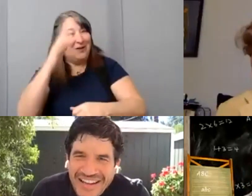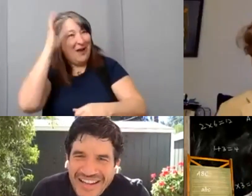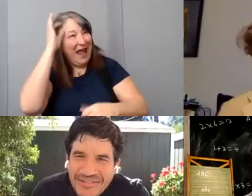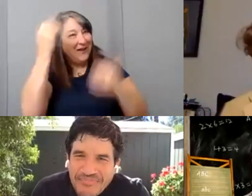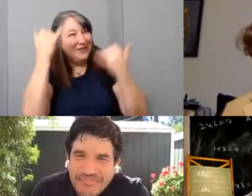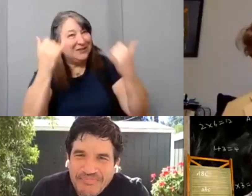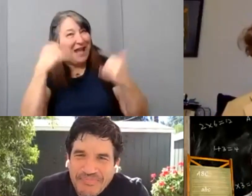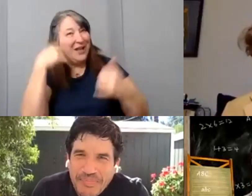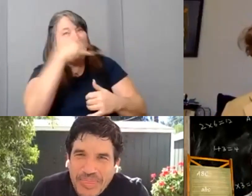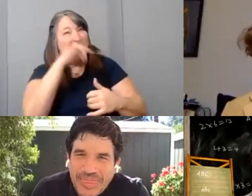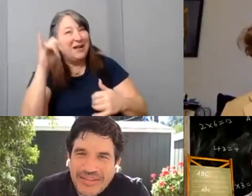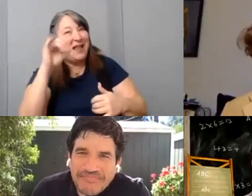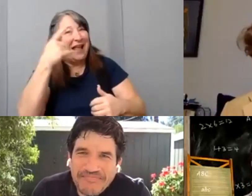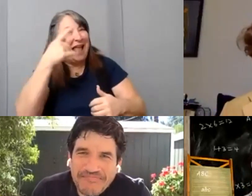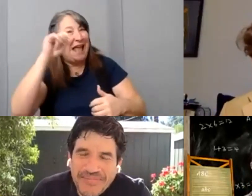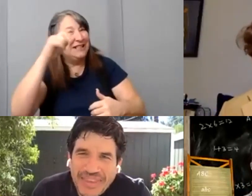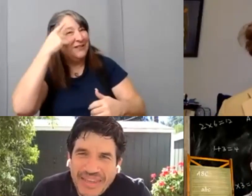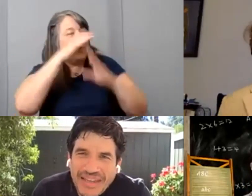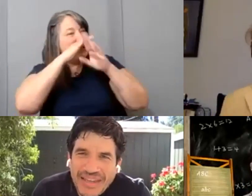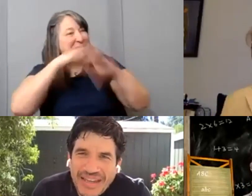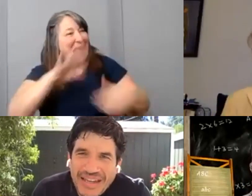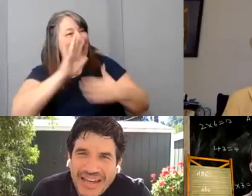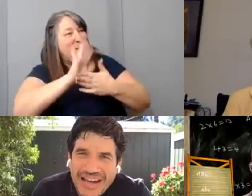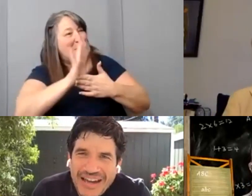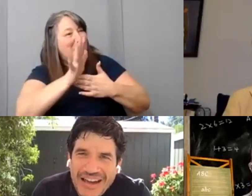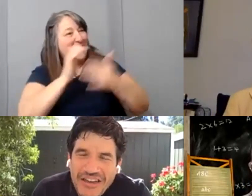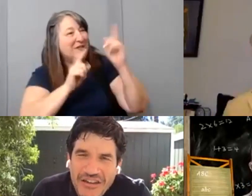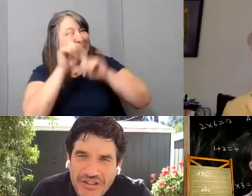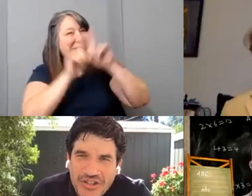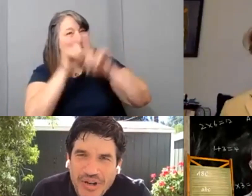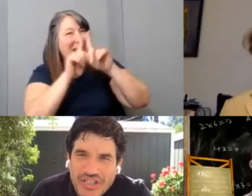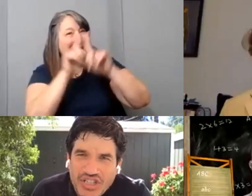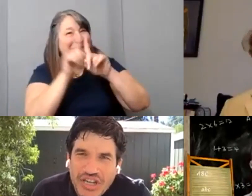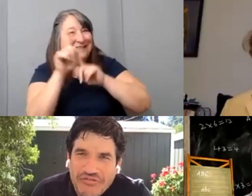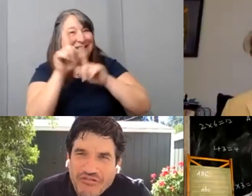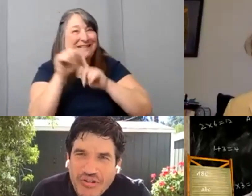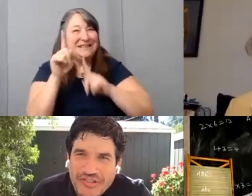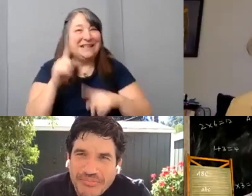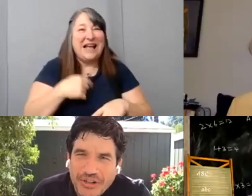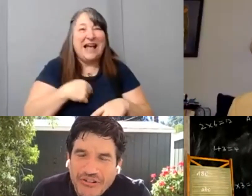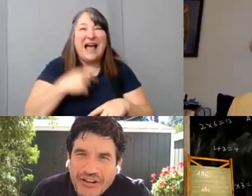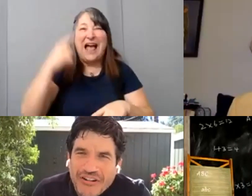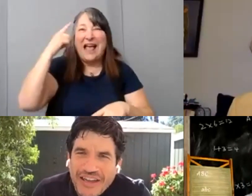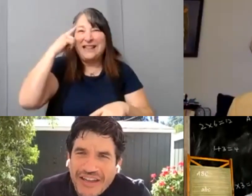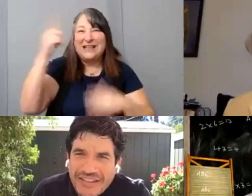agent for silent film stars. [Mark] I I think you might have shaved Rosie and put her on your head.